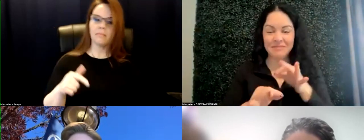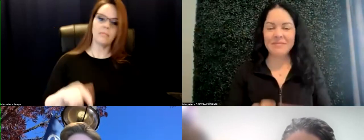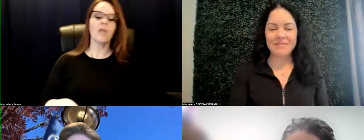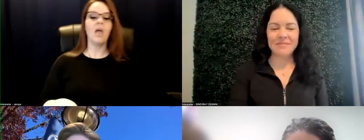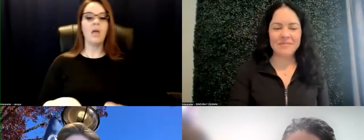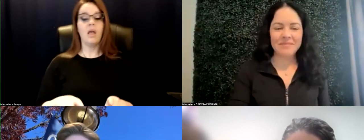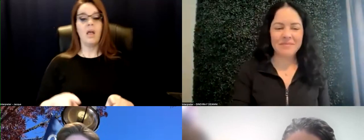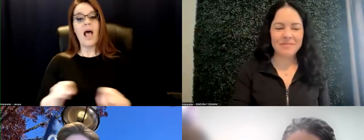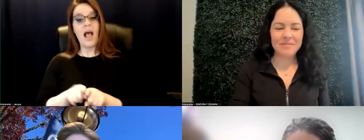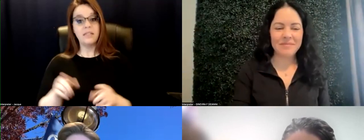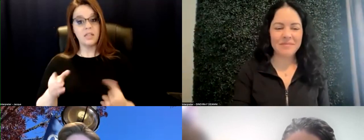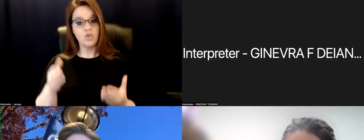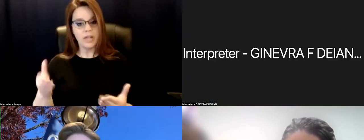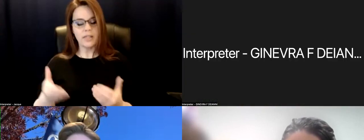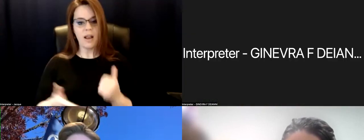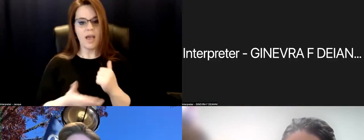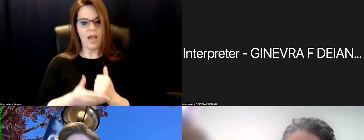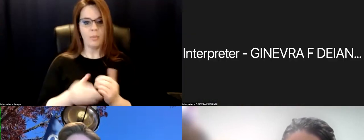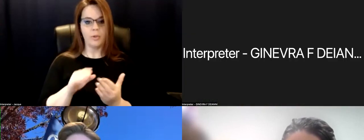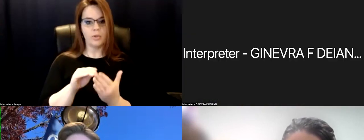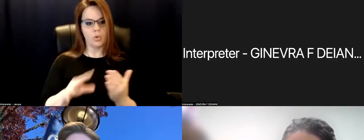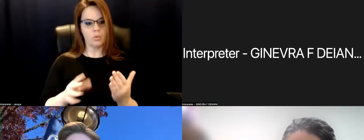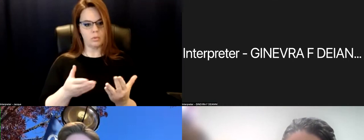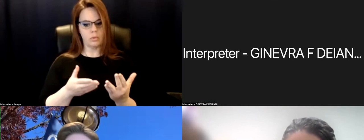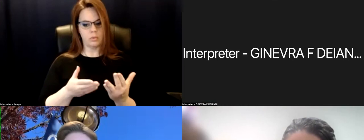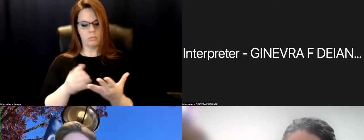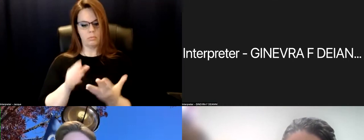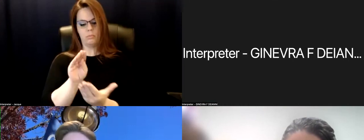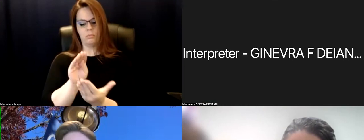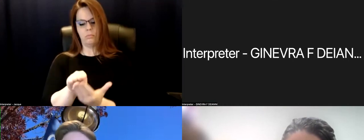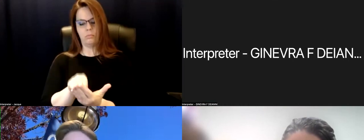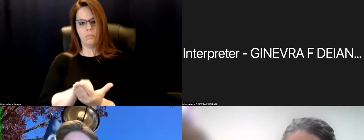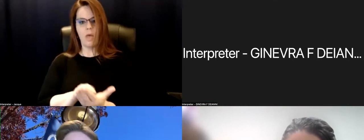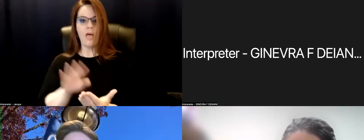through creating their own task lists for the week. Estimate time they think it will take. Yeah, exactly.